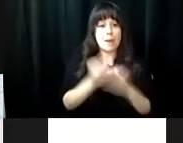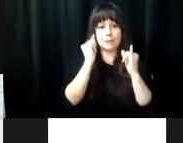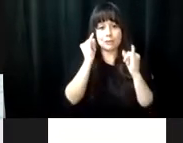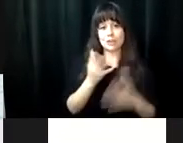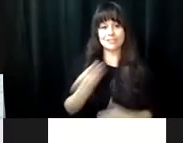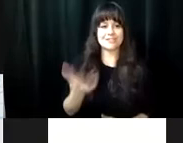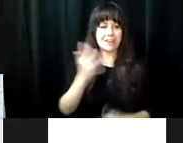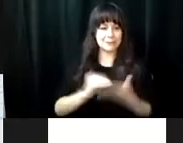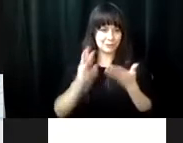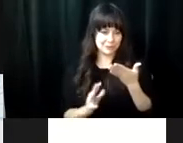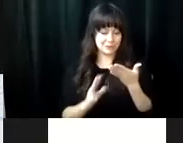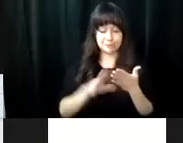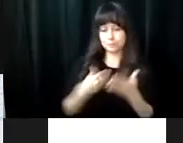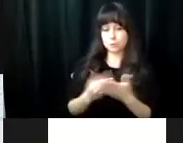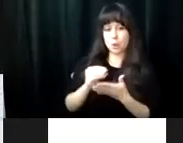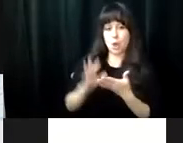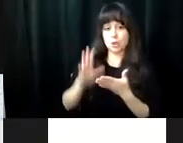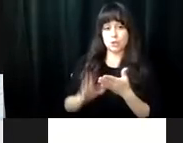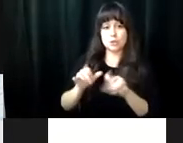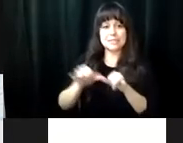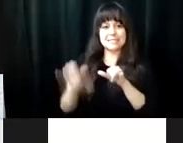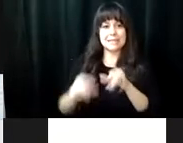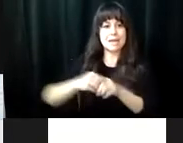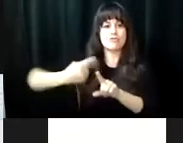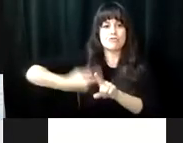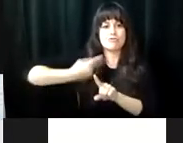director, a secretary, three rehabilitation instructor